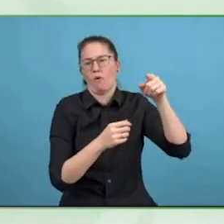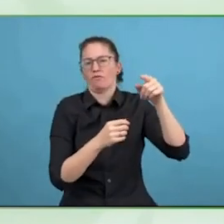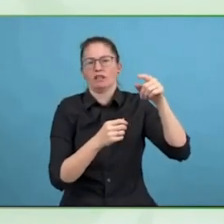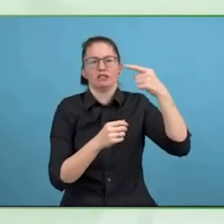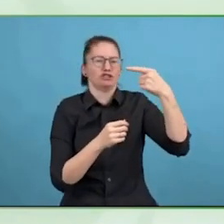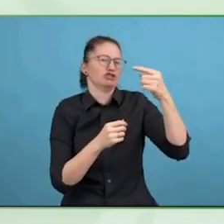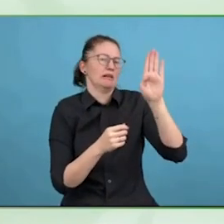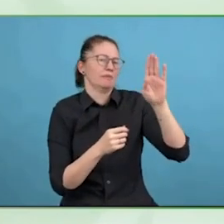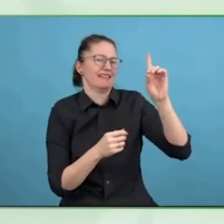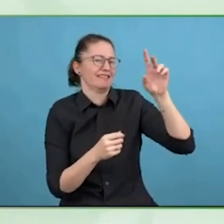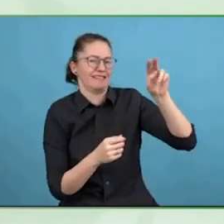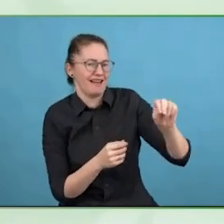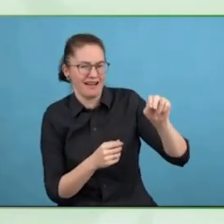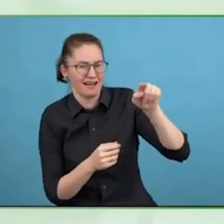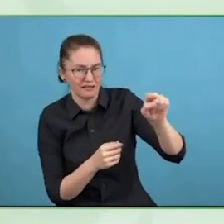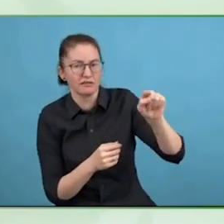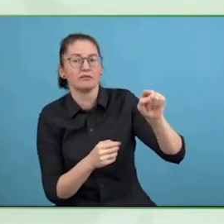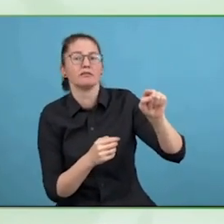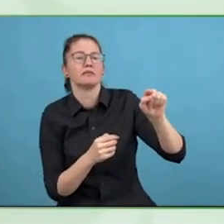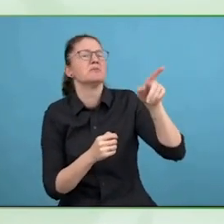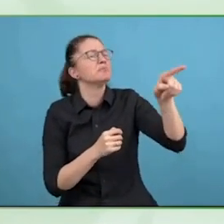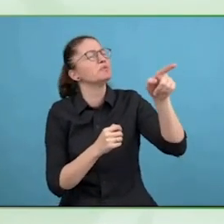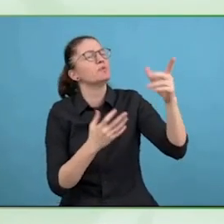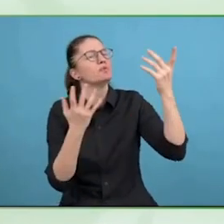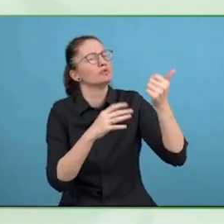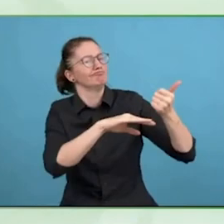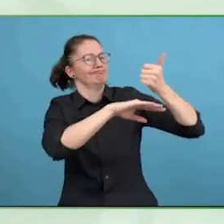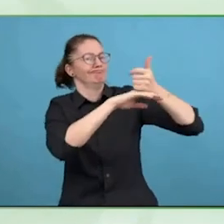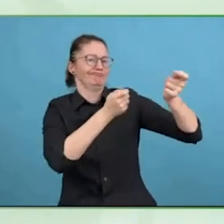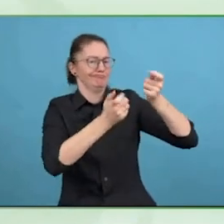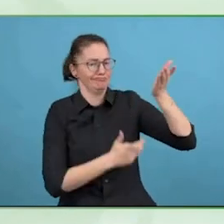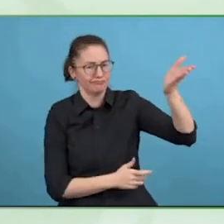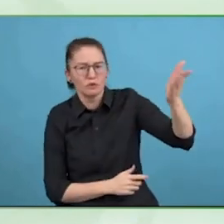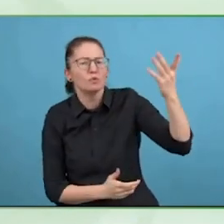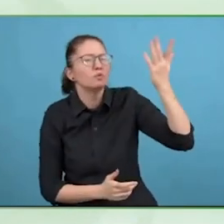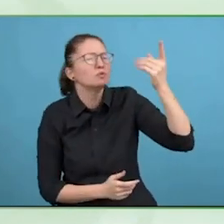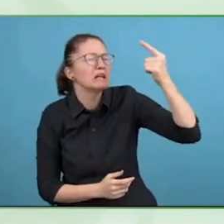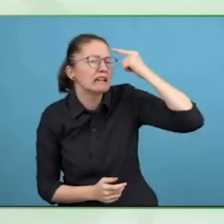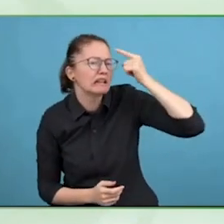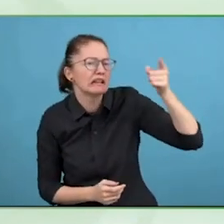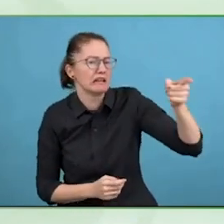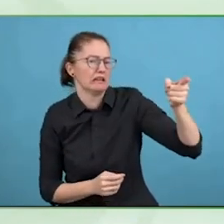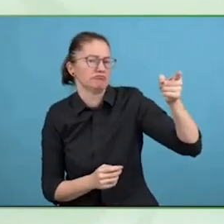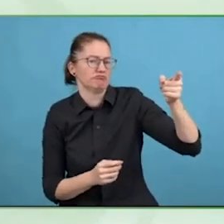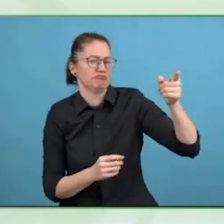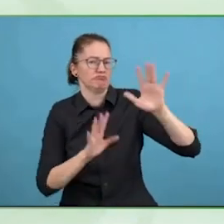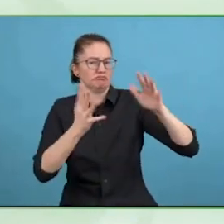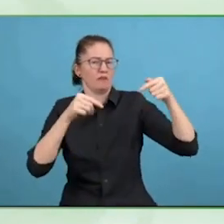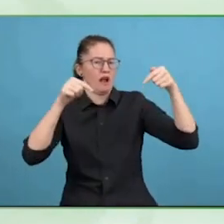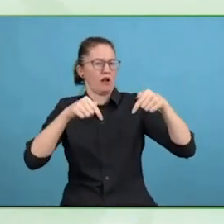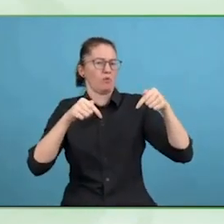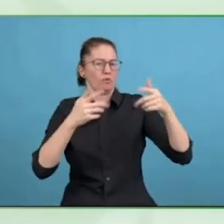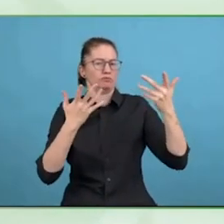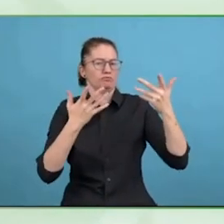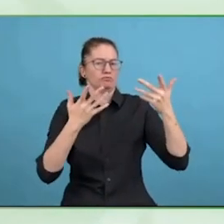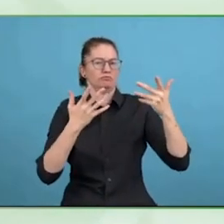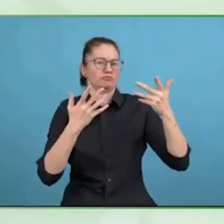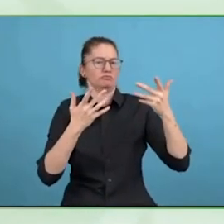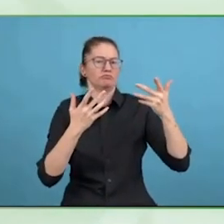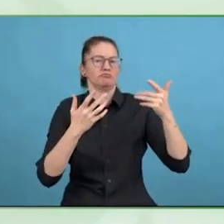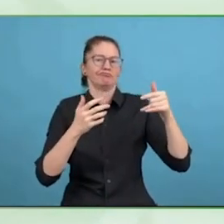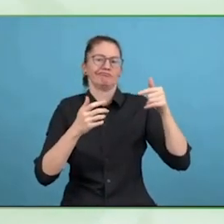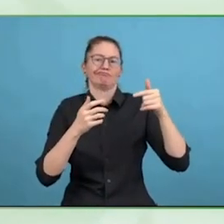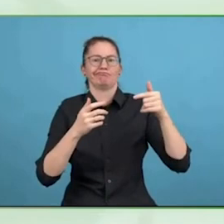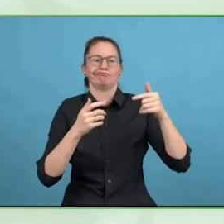lot in the diaries can be quite challenging and I think having that